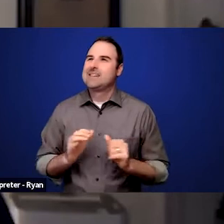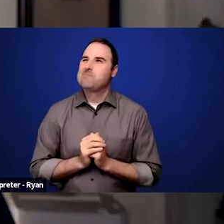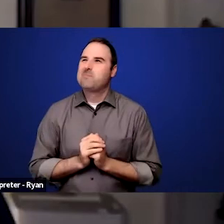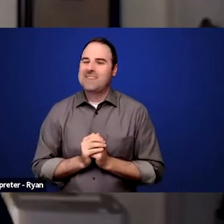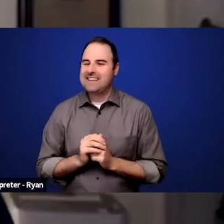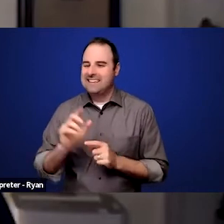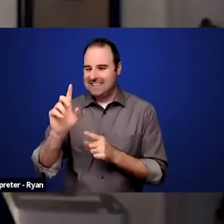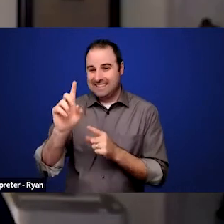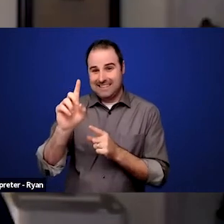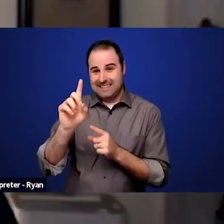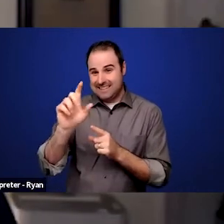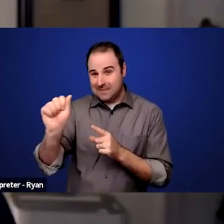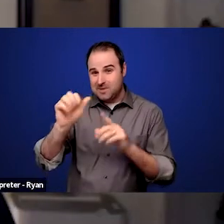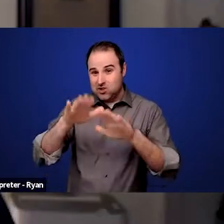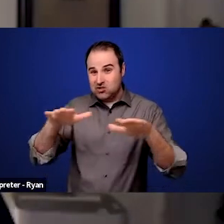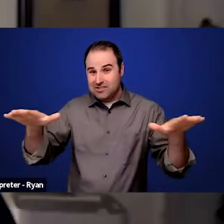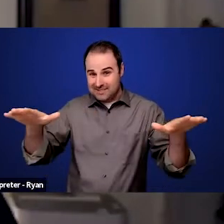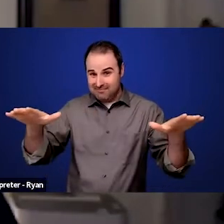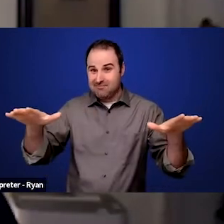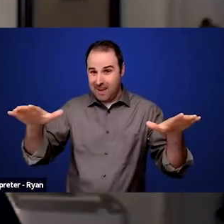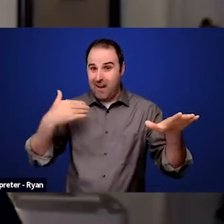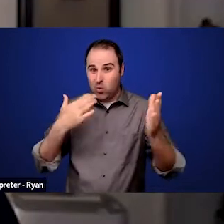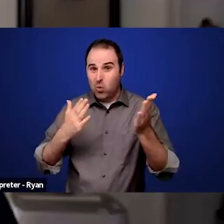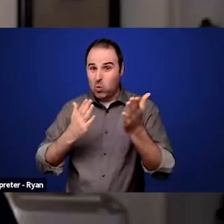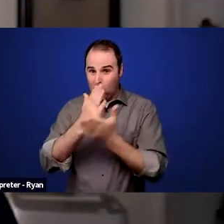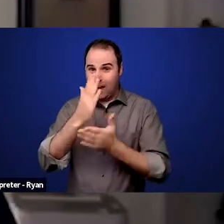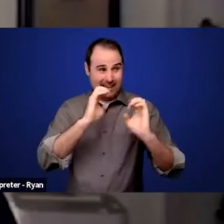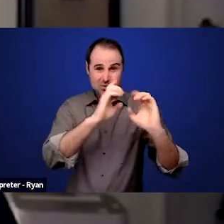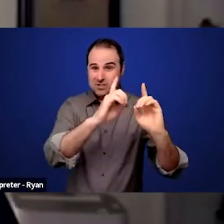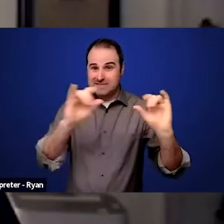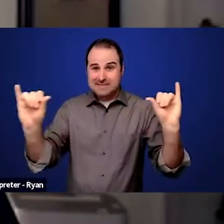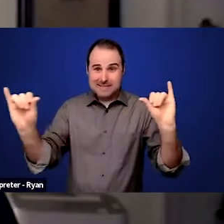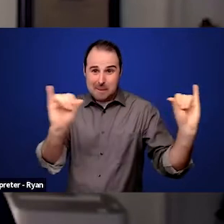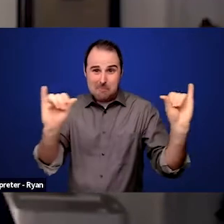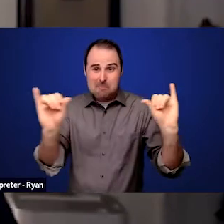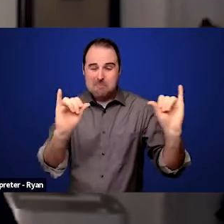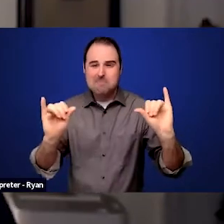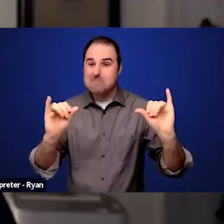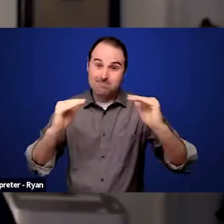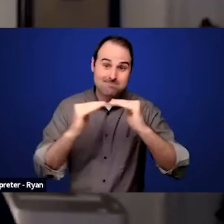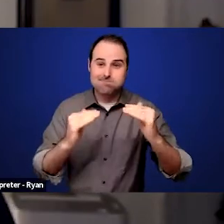to an equivalent education. So when my mother took me to school when I was five years old and the principal said no,